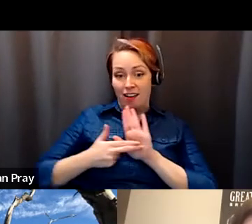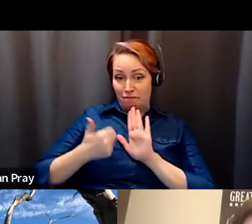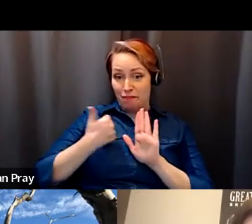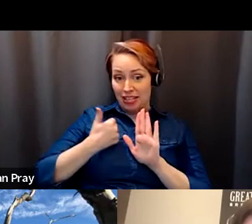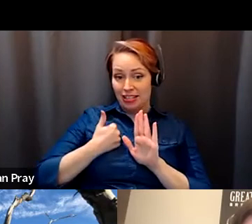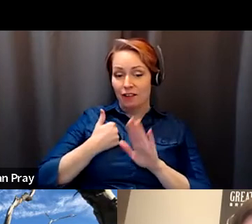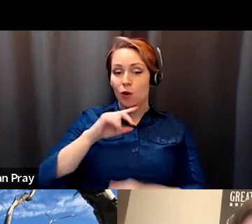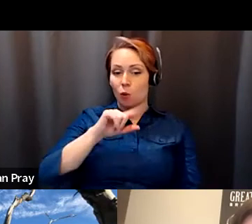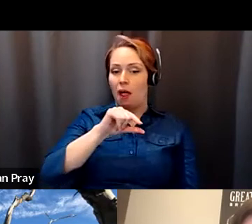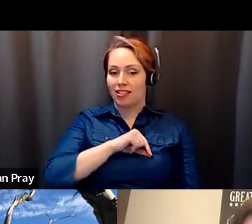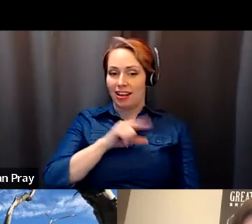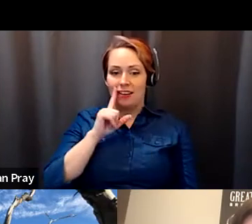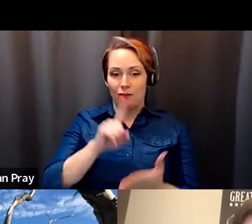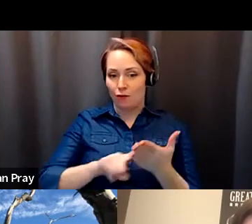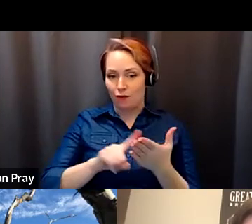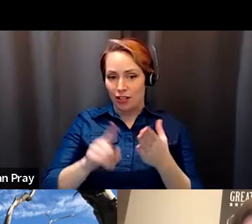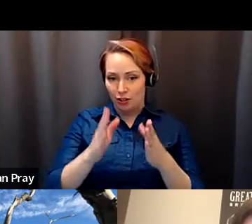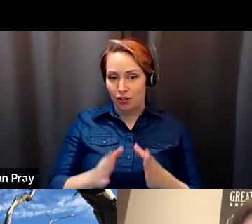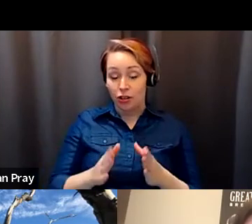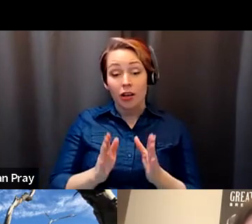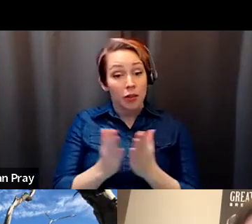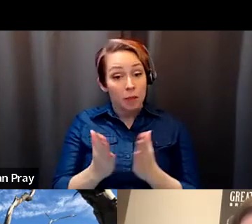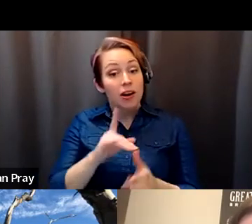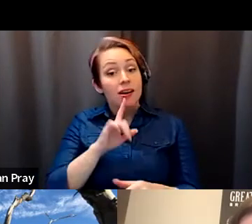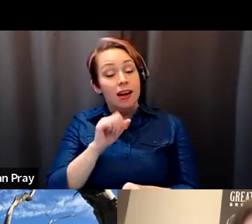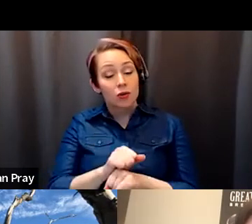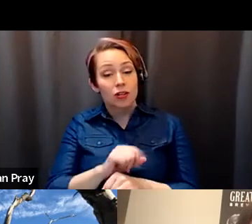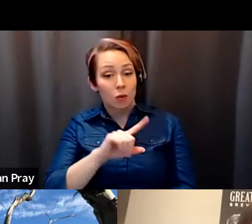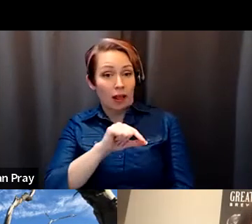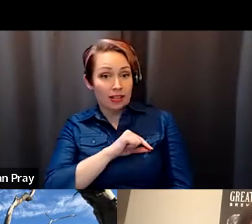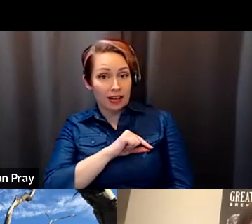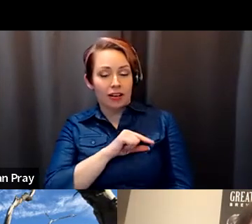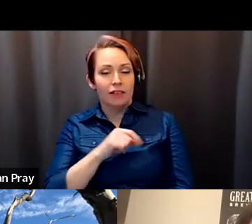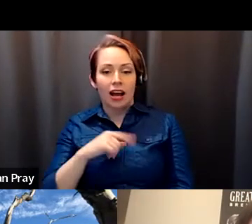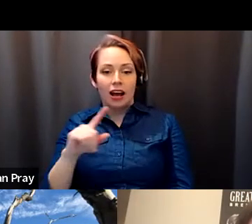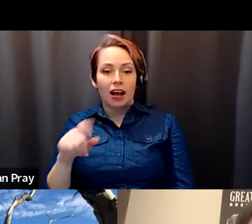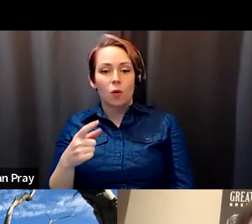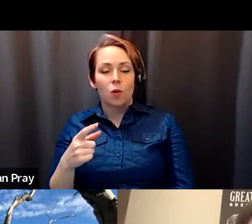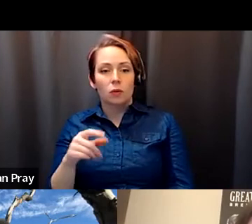Salvador Santino Regilme: The book is primarily qualitative I only teach these quantitative data.